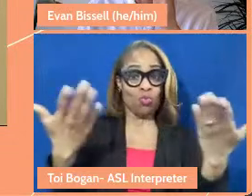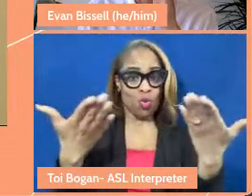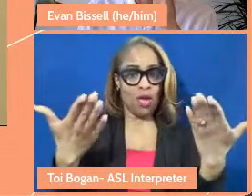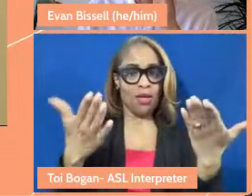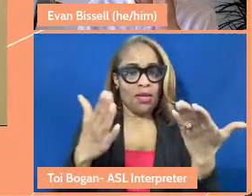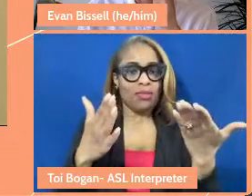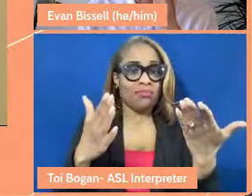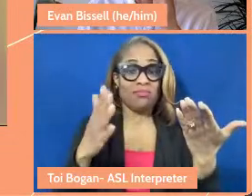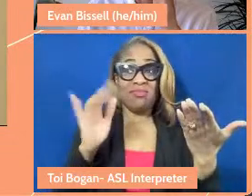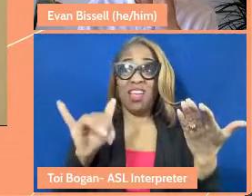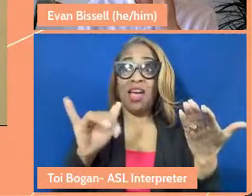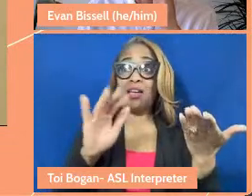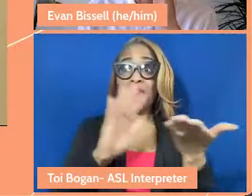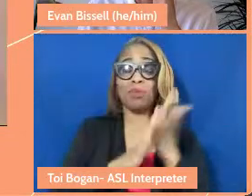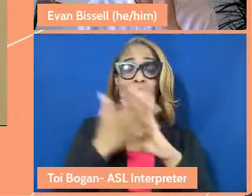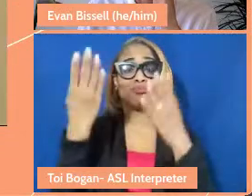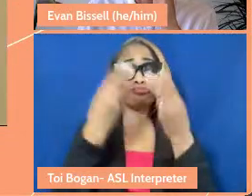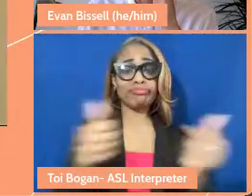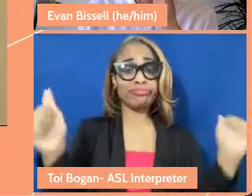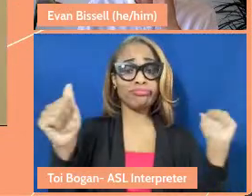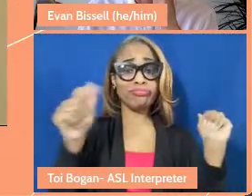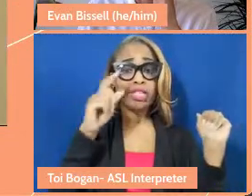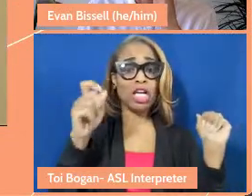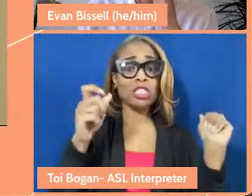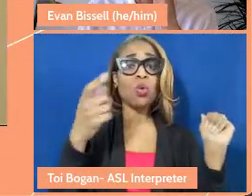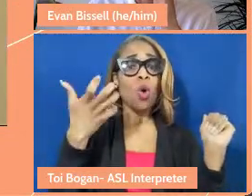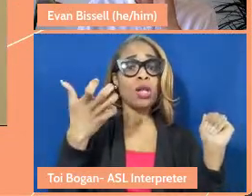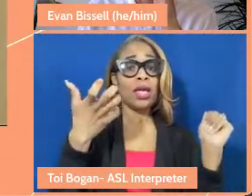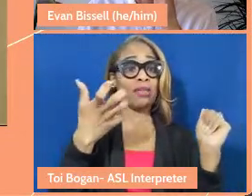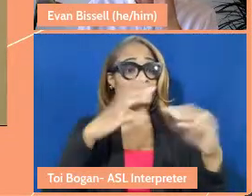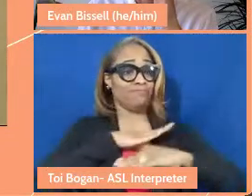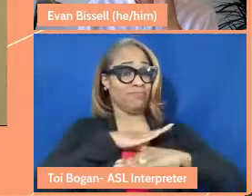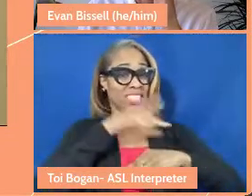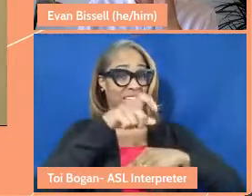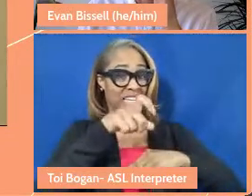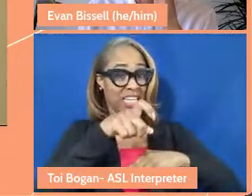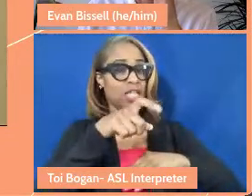to meet the need, we've done it and then close. And there was a lot of talk in the group of like,